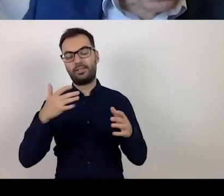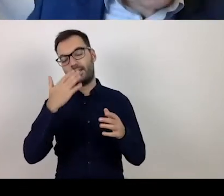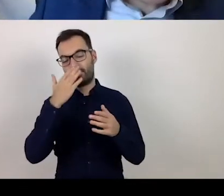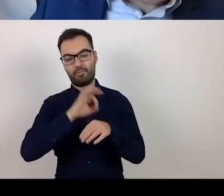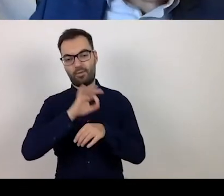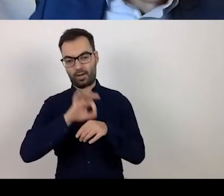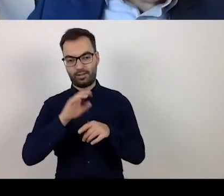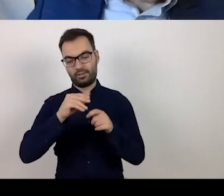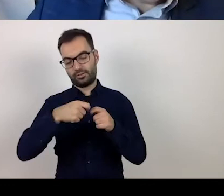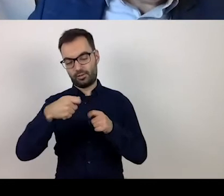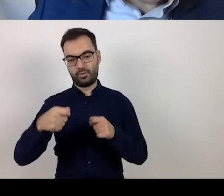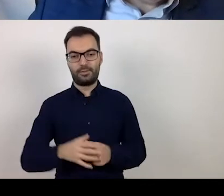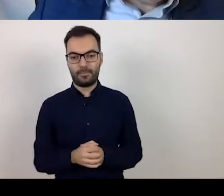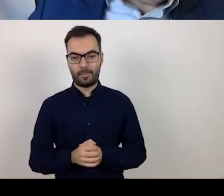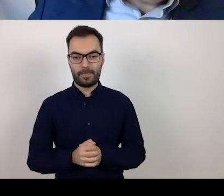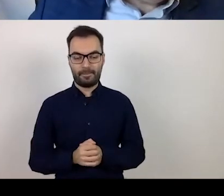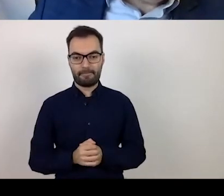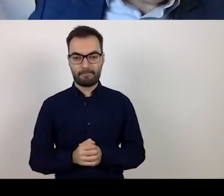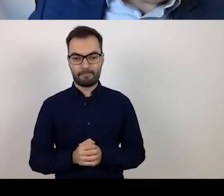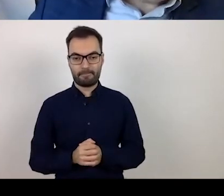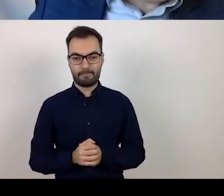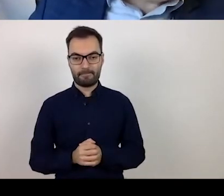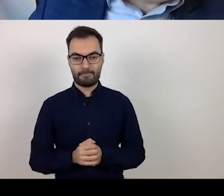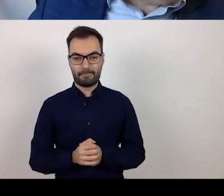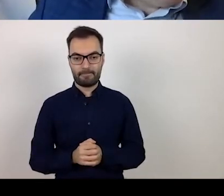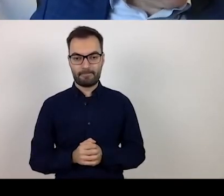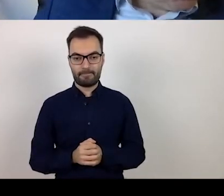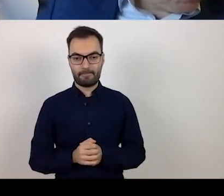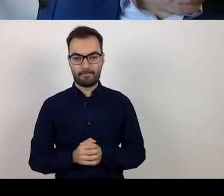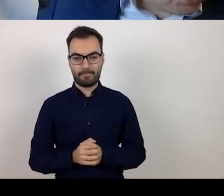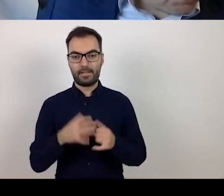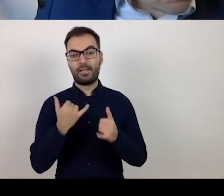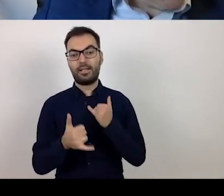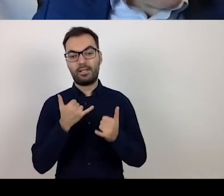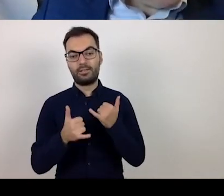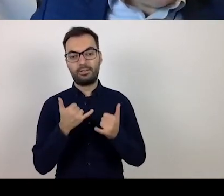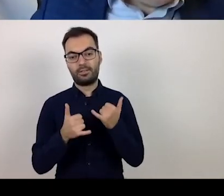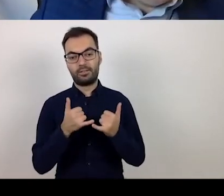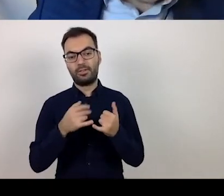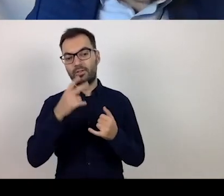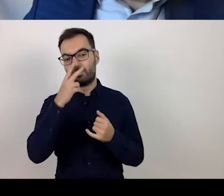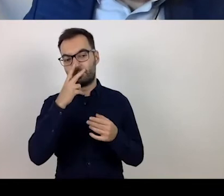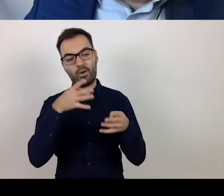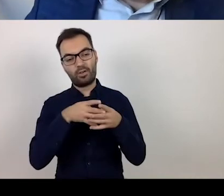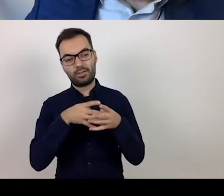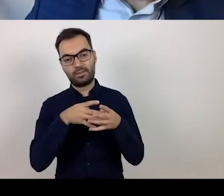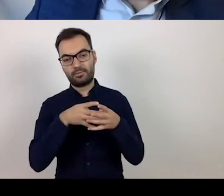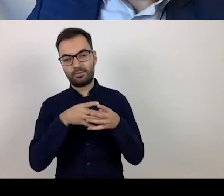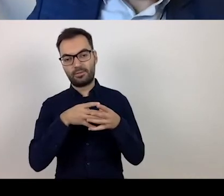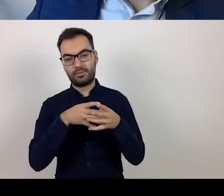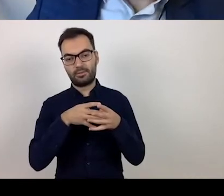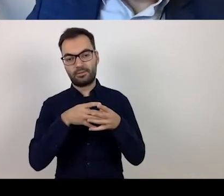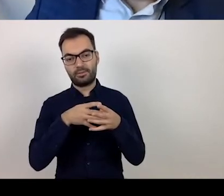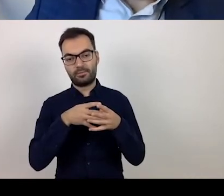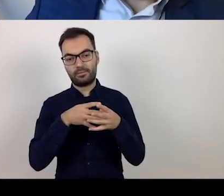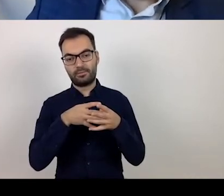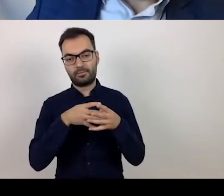If we look at immediate indicator,